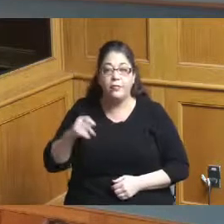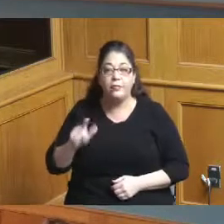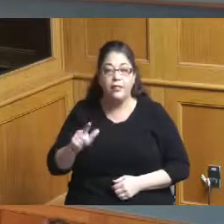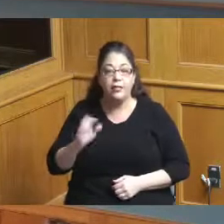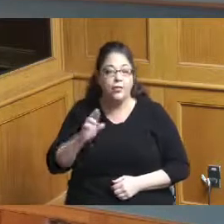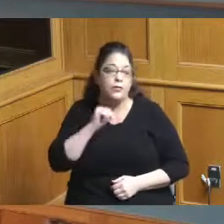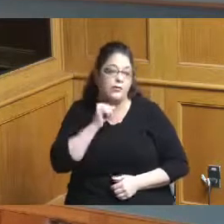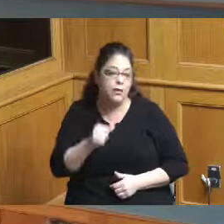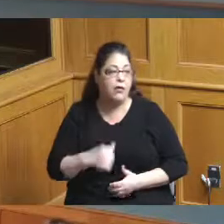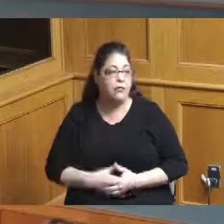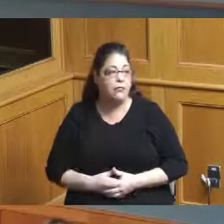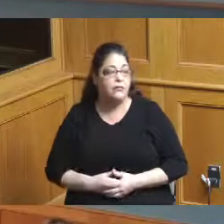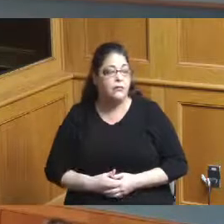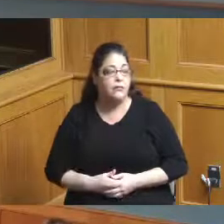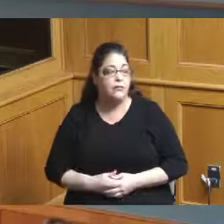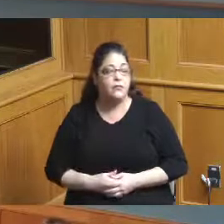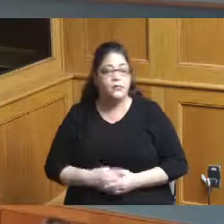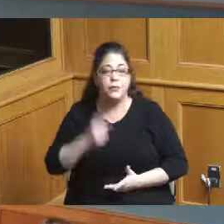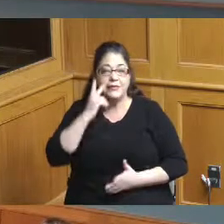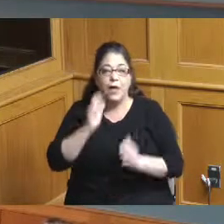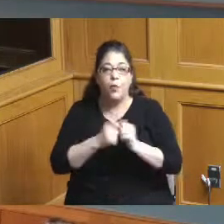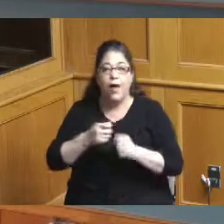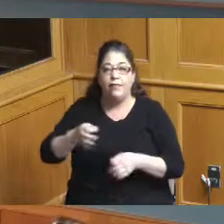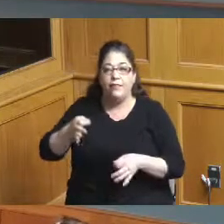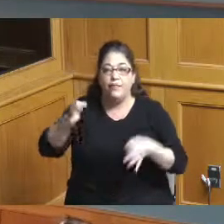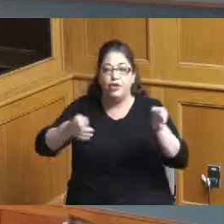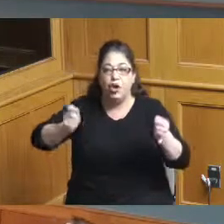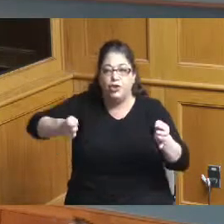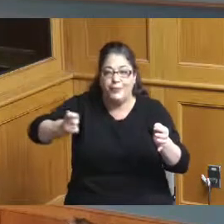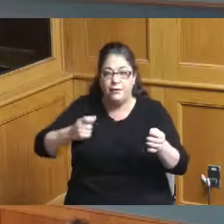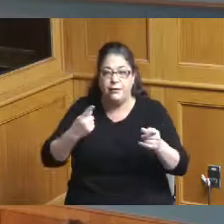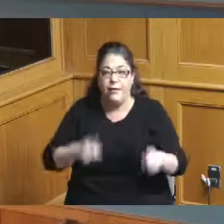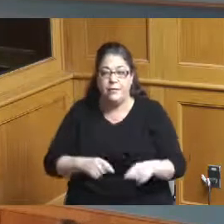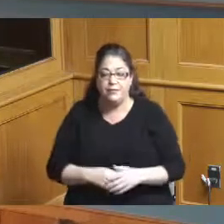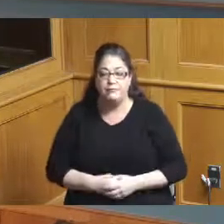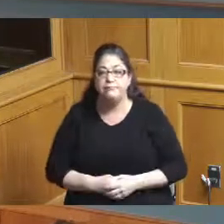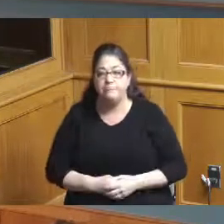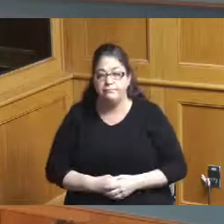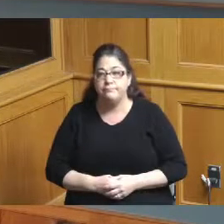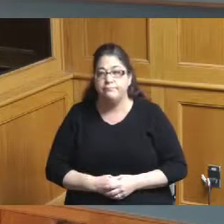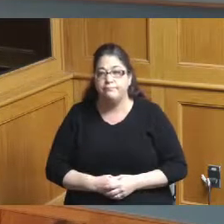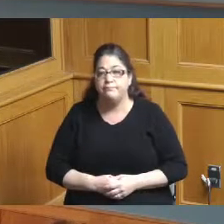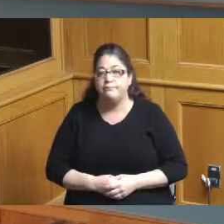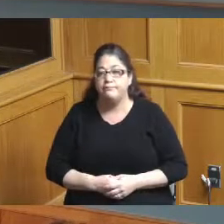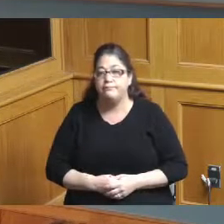know exactly how that judgment will come into play thank you I'd like to know that and have that out